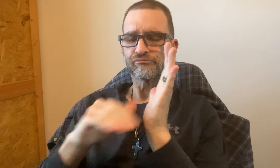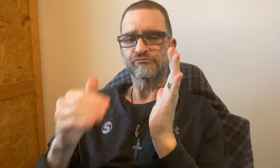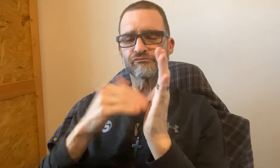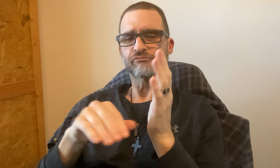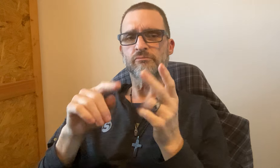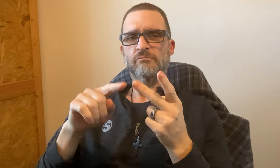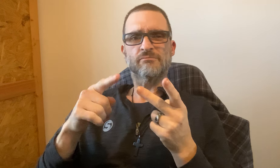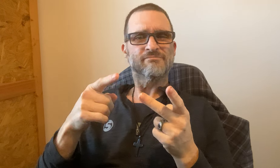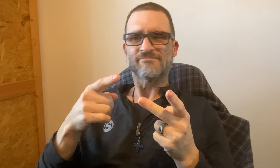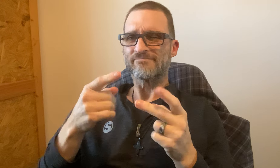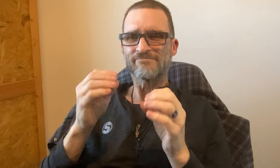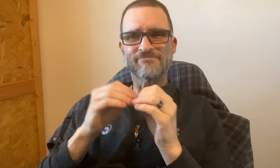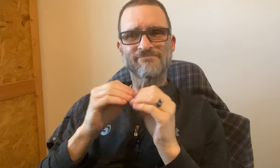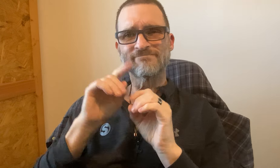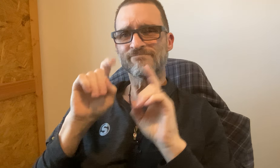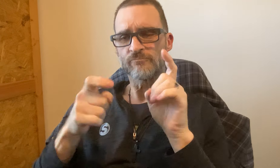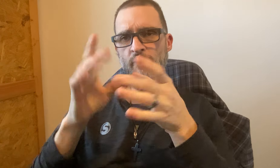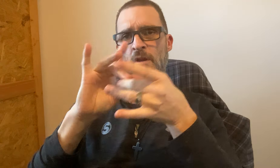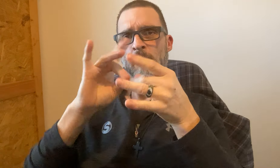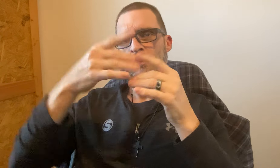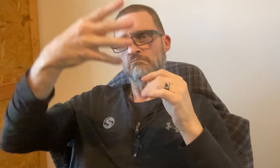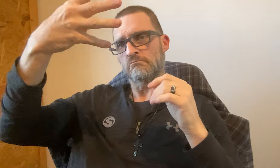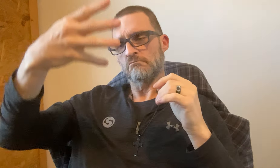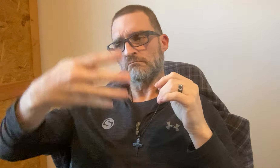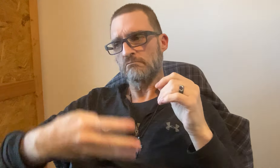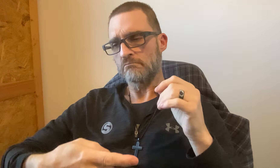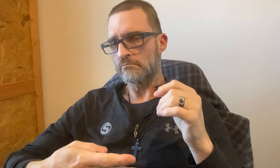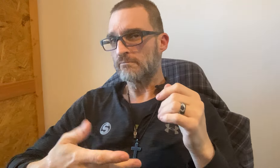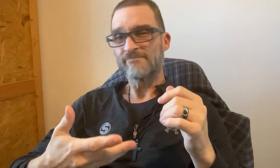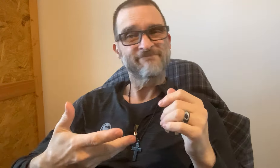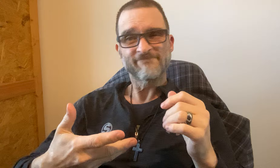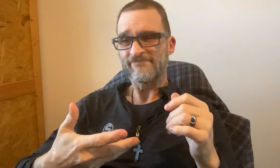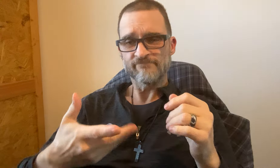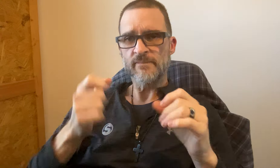again as much as you need. If you still have more questions, comment below.